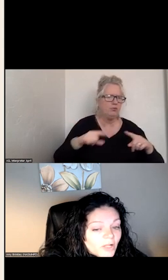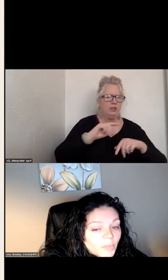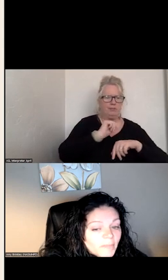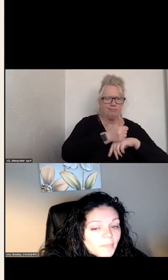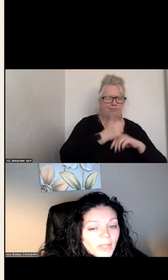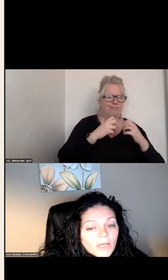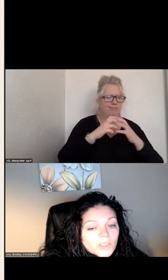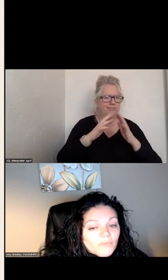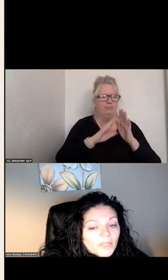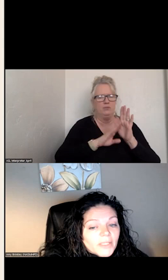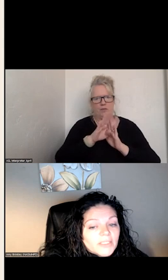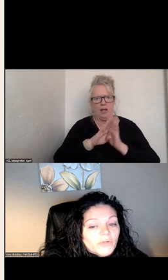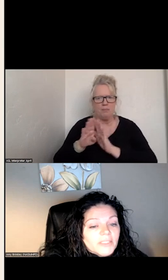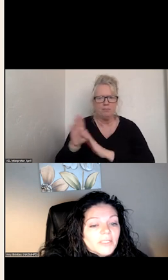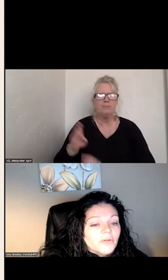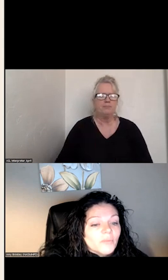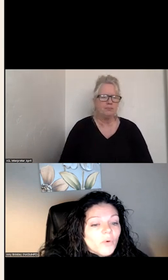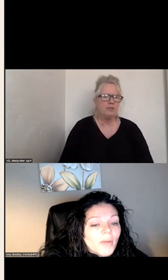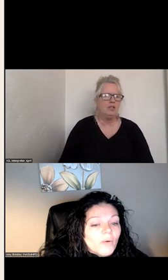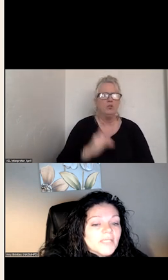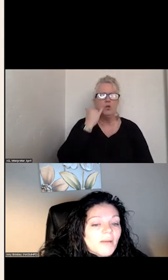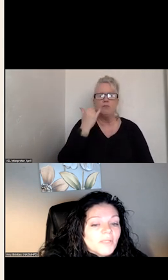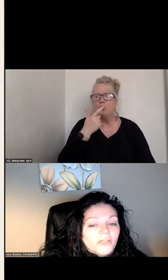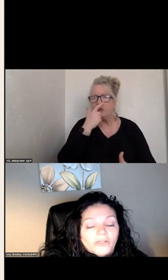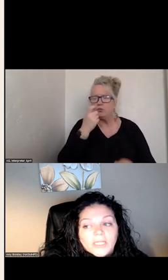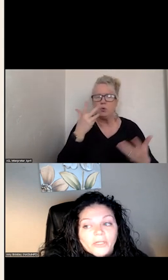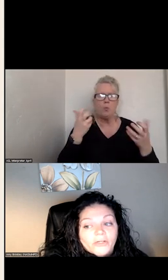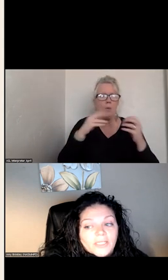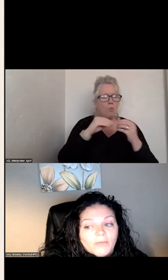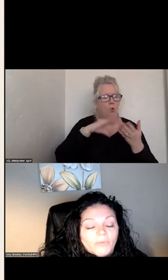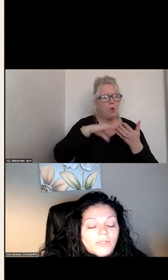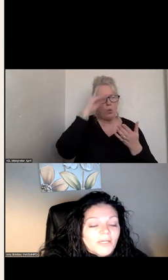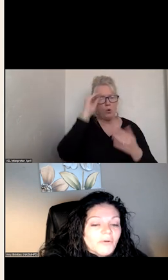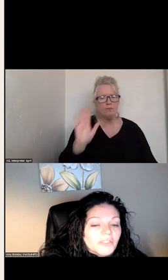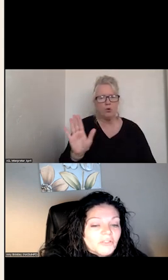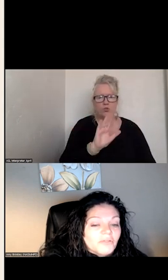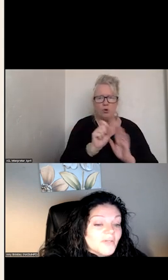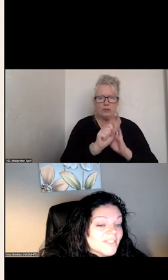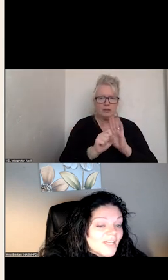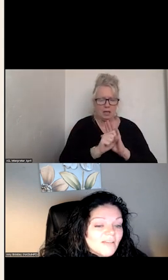DEVELOPMENT. IF YOU ARE INTERESTED IN LEARNING ABOUT MORE WHAT IS HAPPENING IN YOUR STATE, WE ENCOURAGE YOU TO INVESTIGATE.